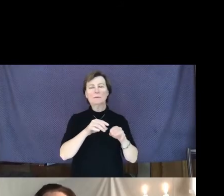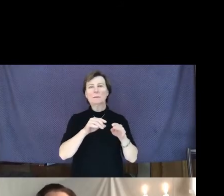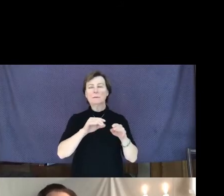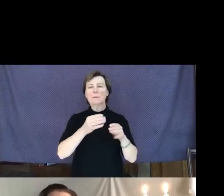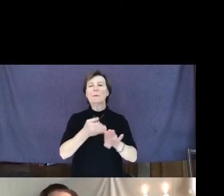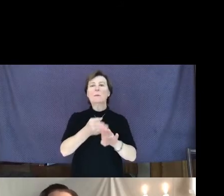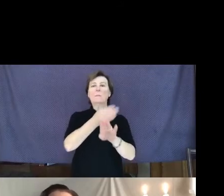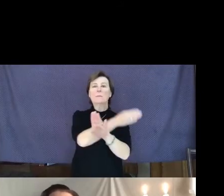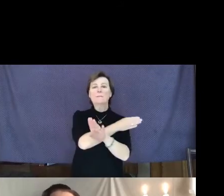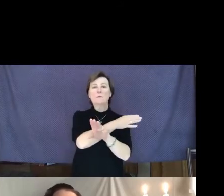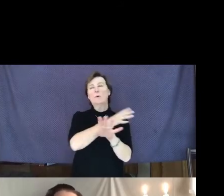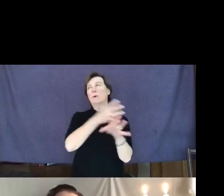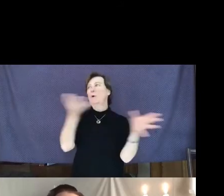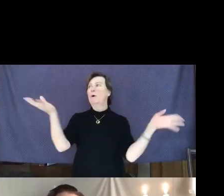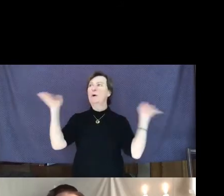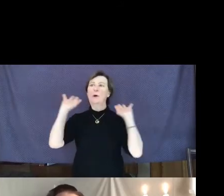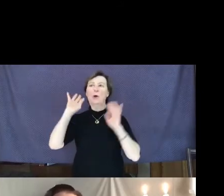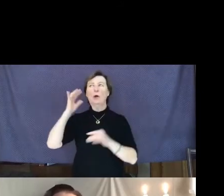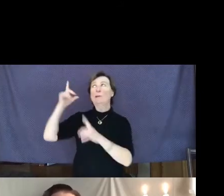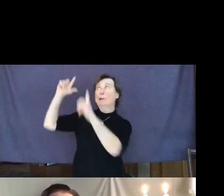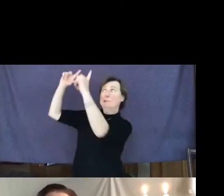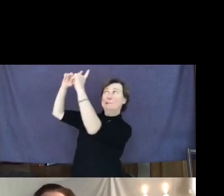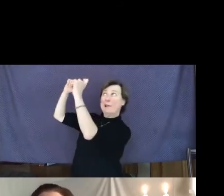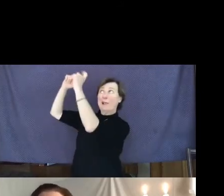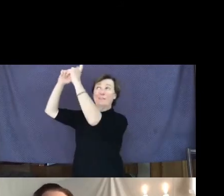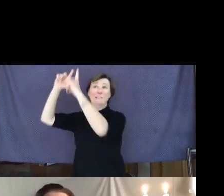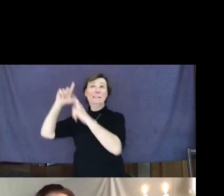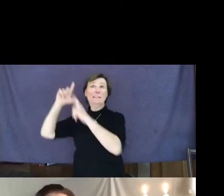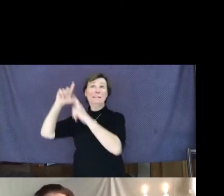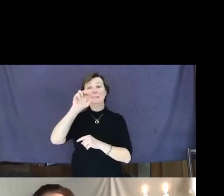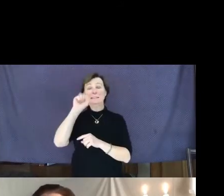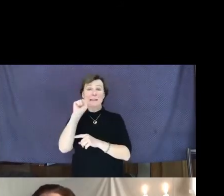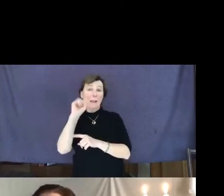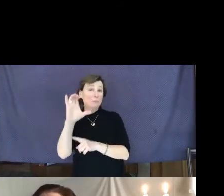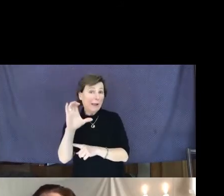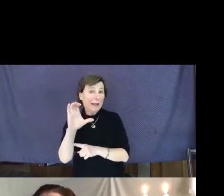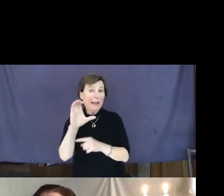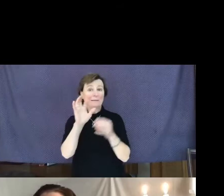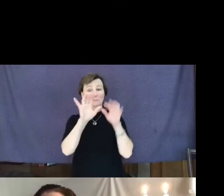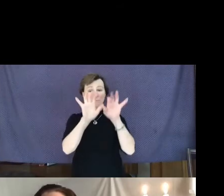before selfies, snapchats and blogs.